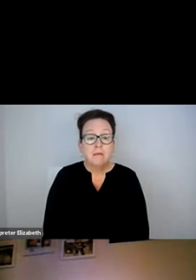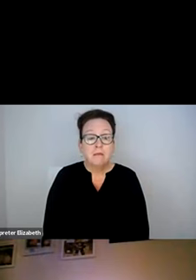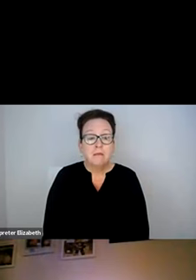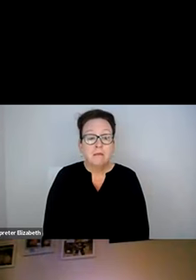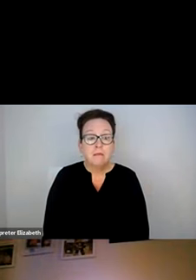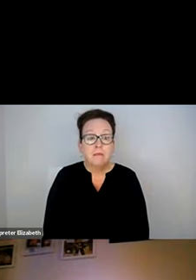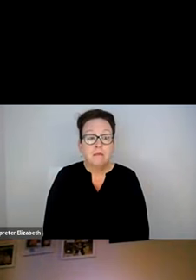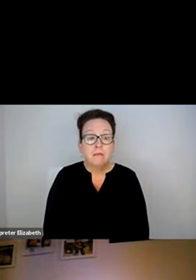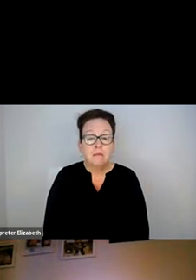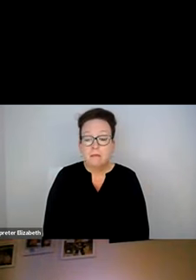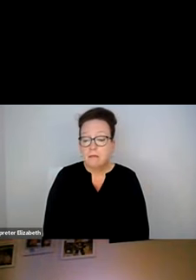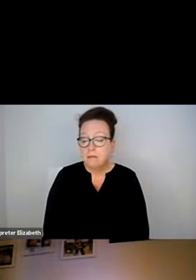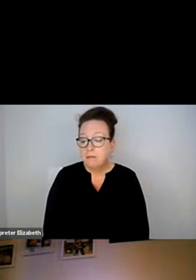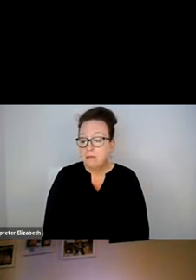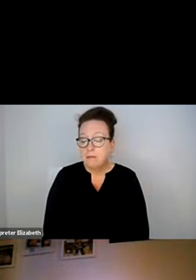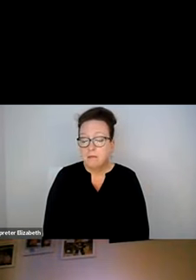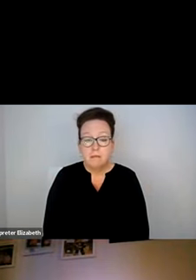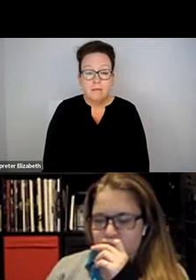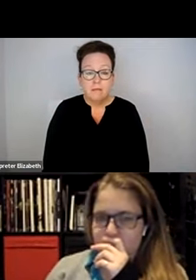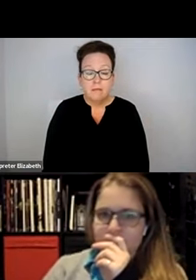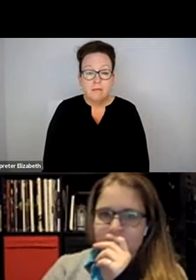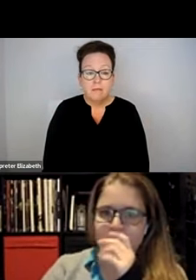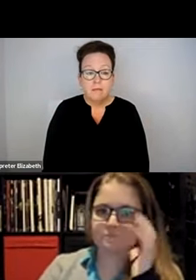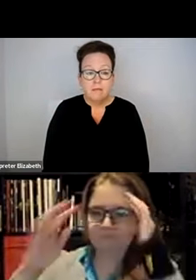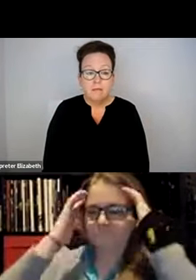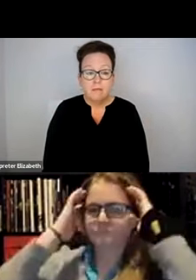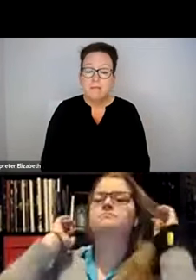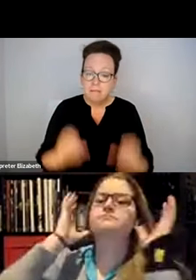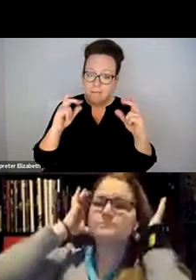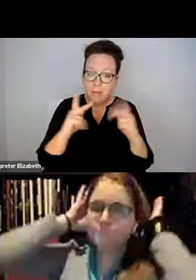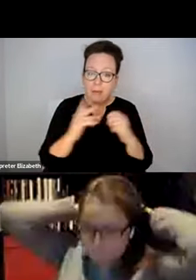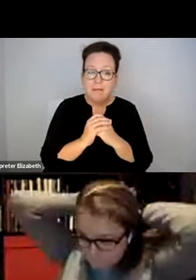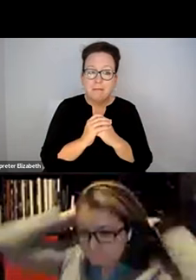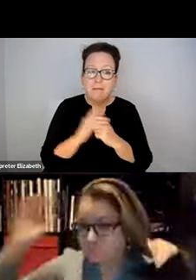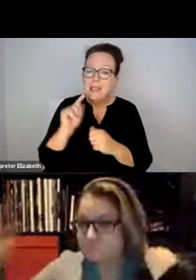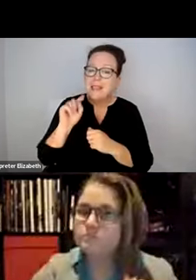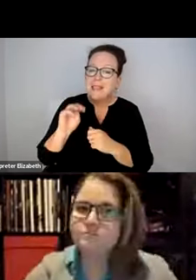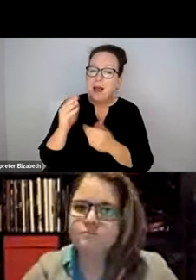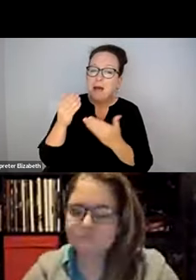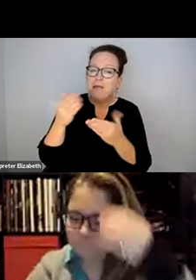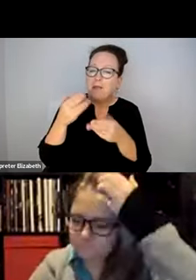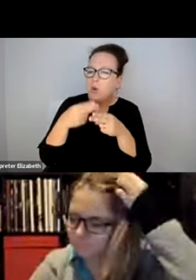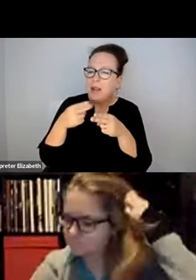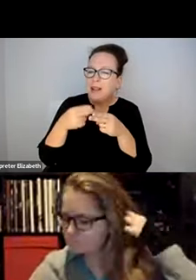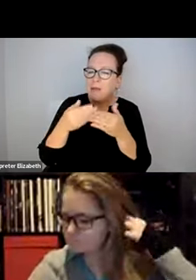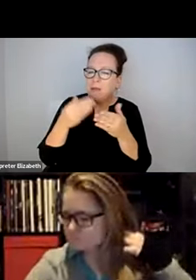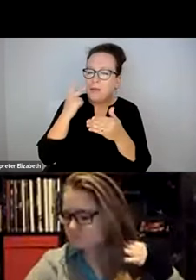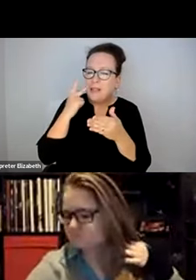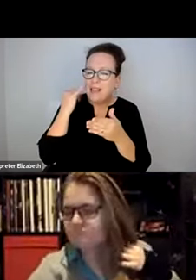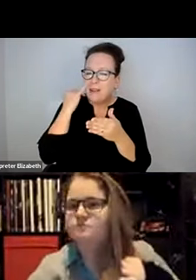ANY FINAL WORDS.